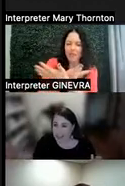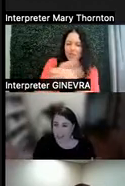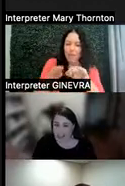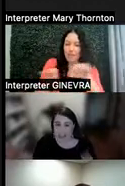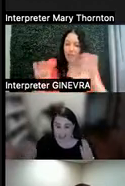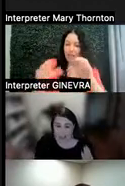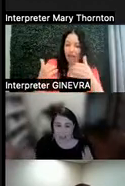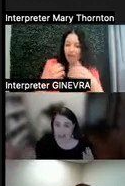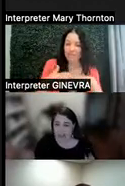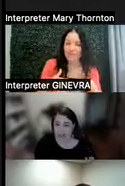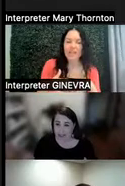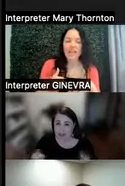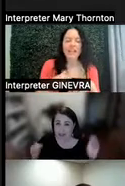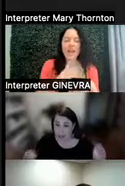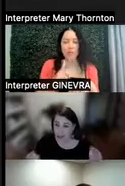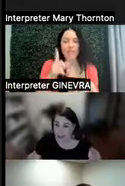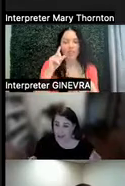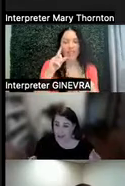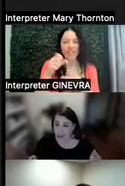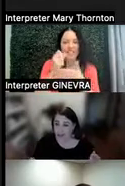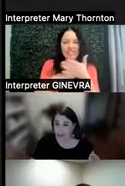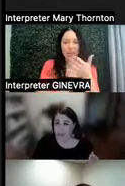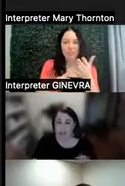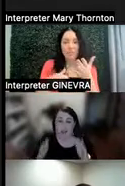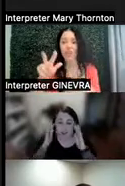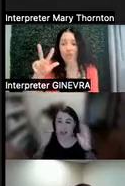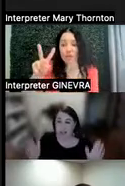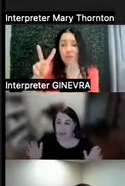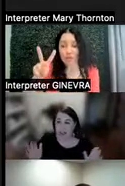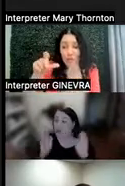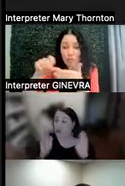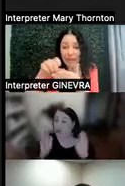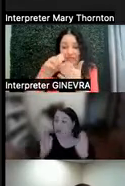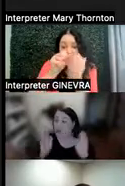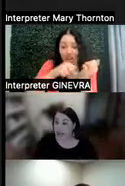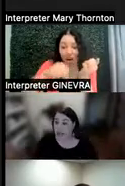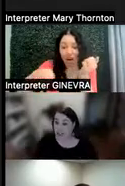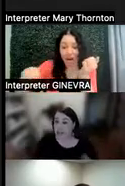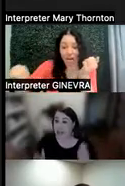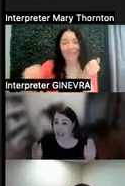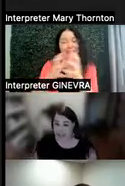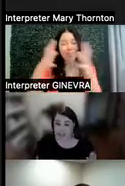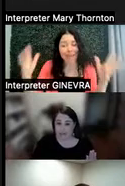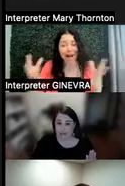and I really think the syllabus was 32 pages, which was a lot of information to take in.